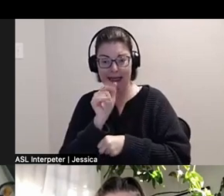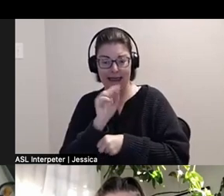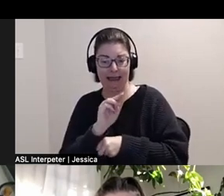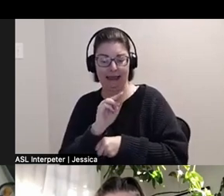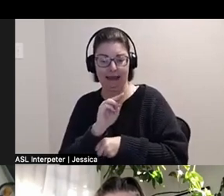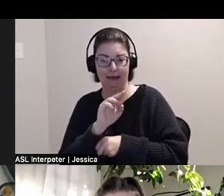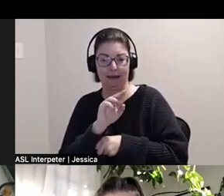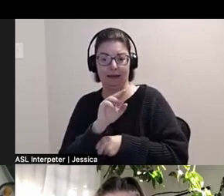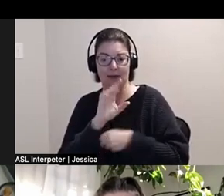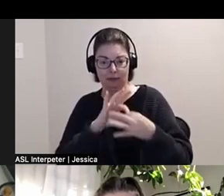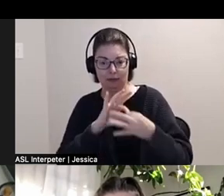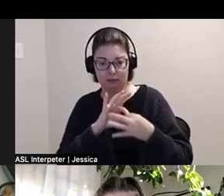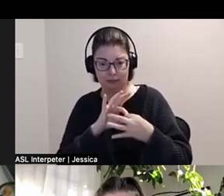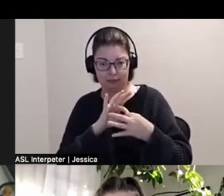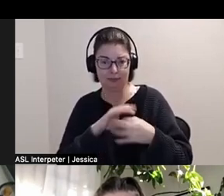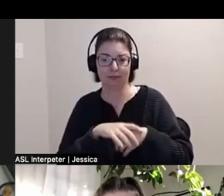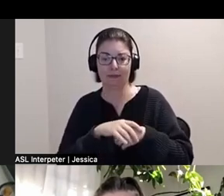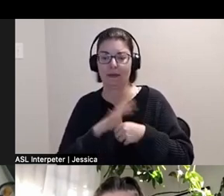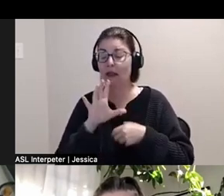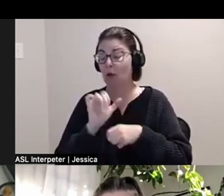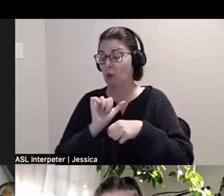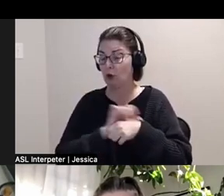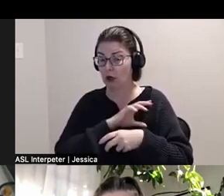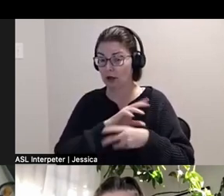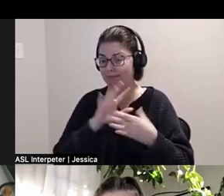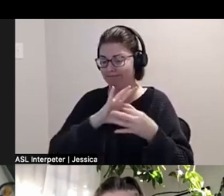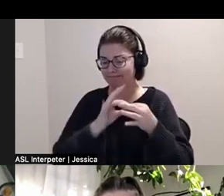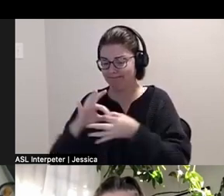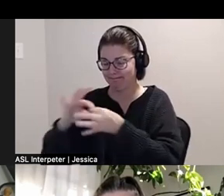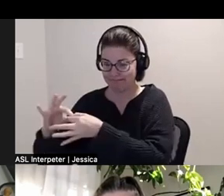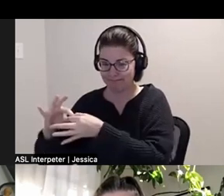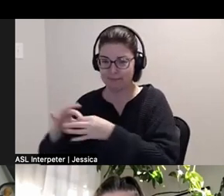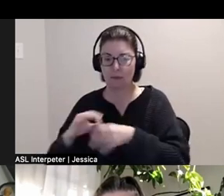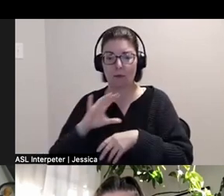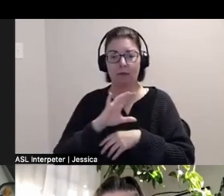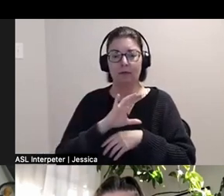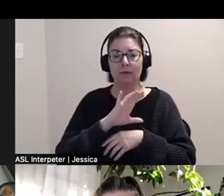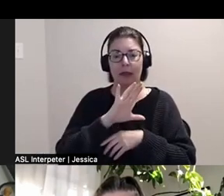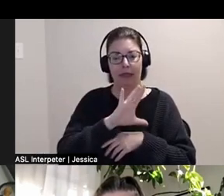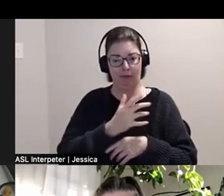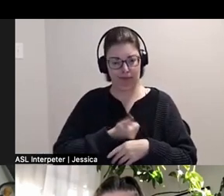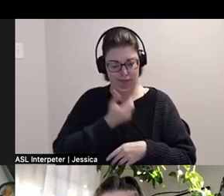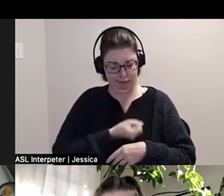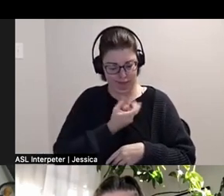*clears throat* sorry, their practice intertwines autoethnographic storytelling with community-oriented